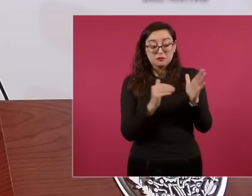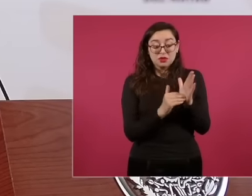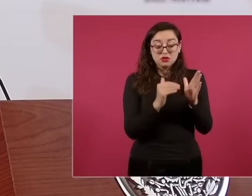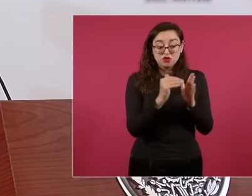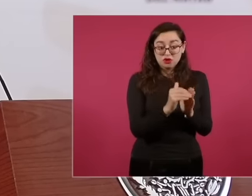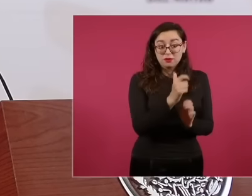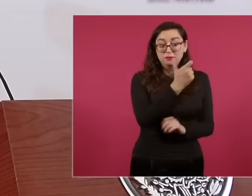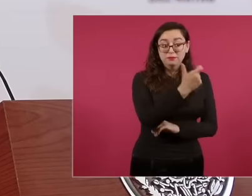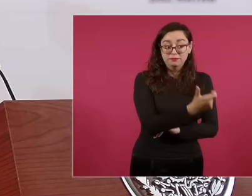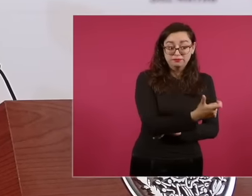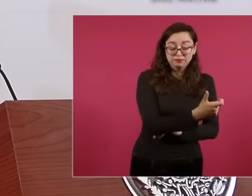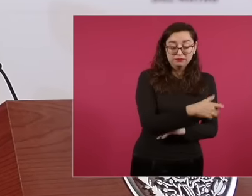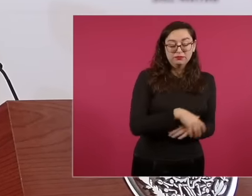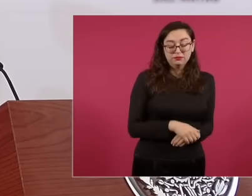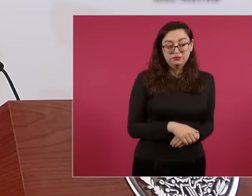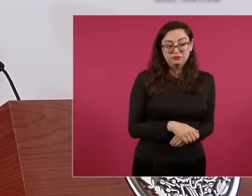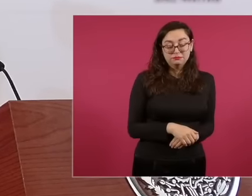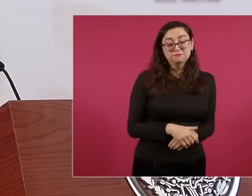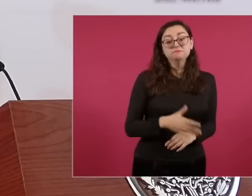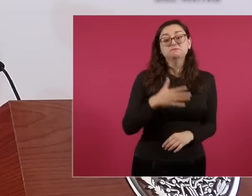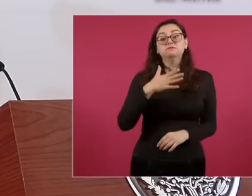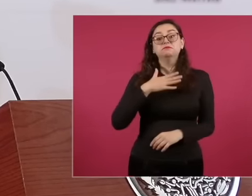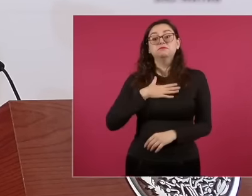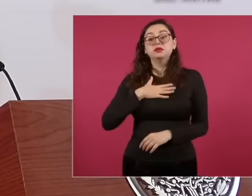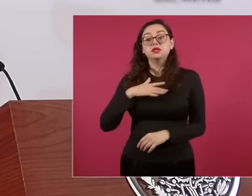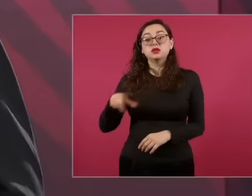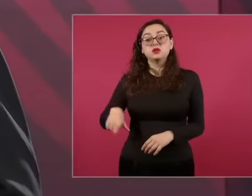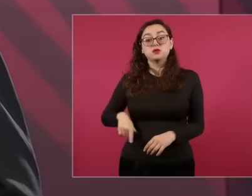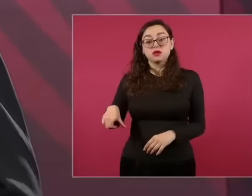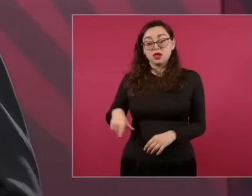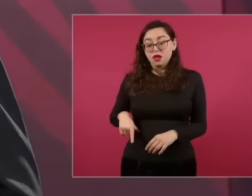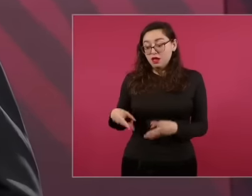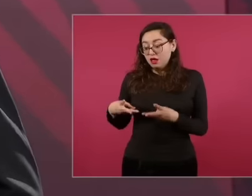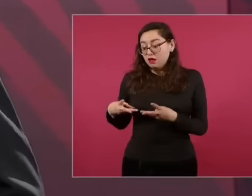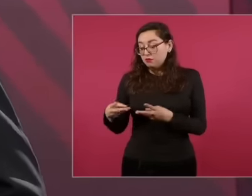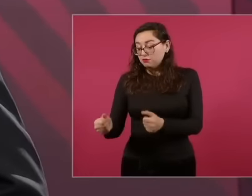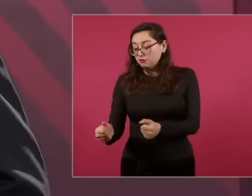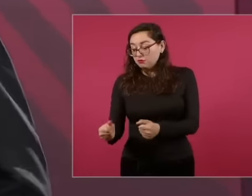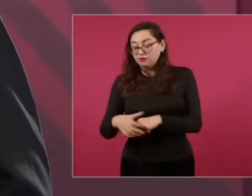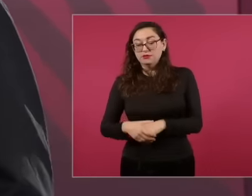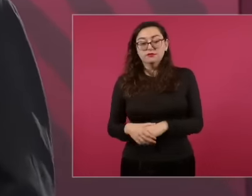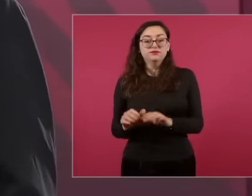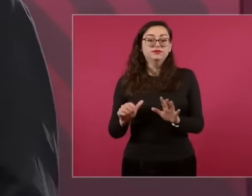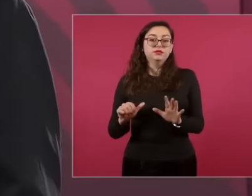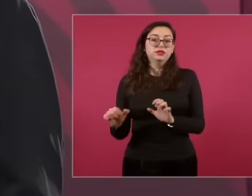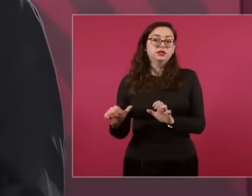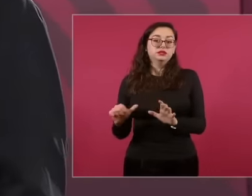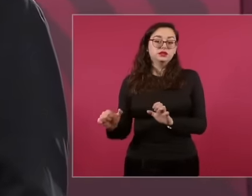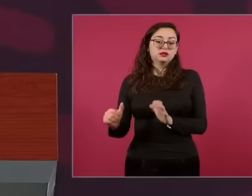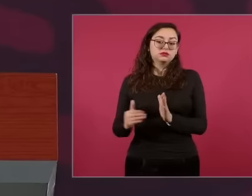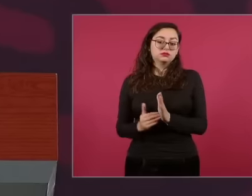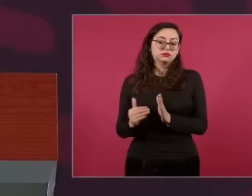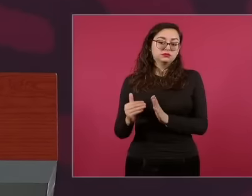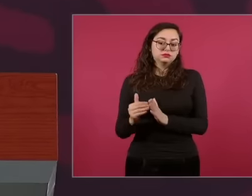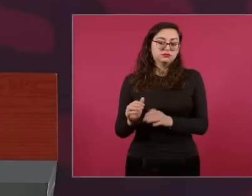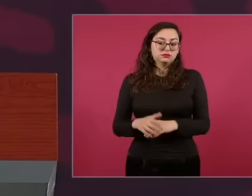last year we spent 600 million six times